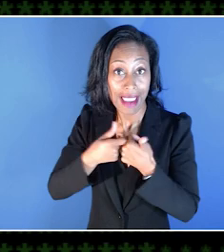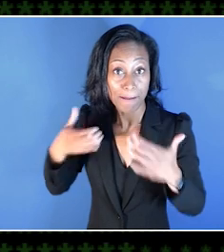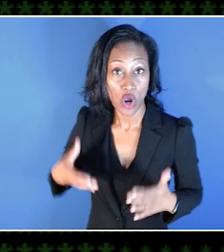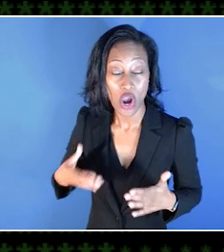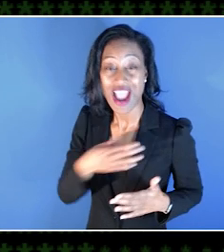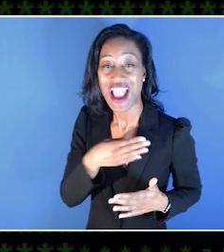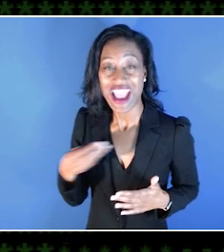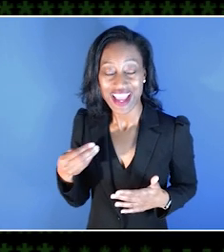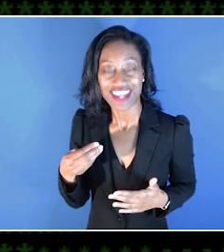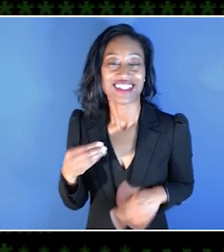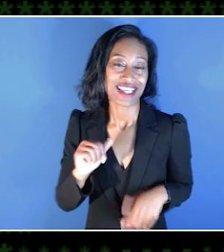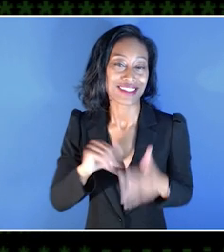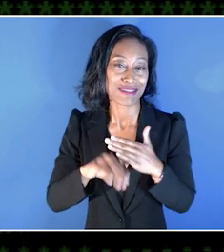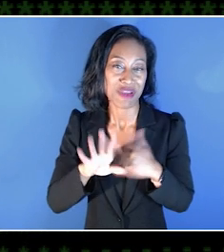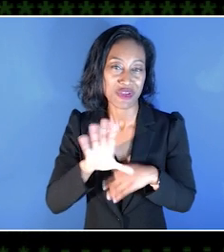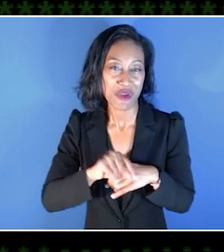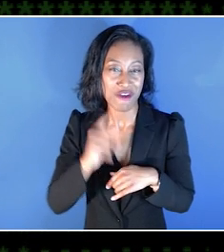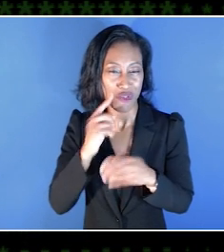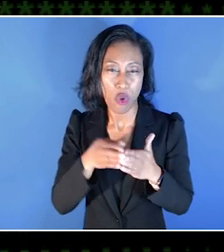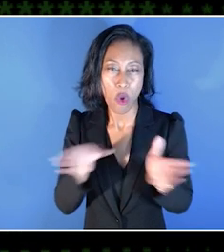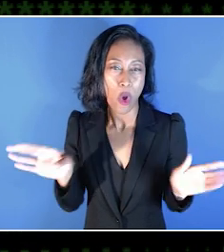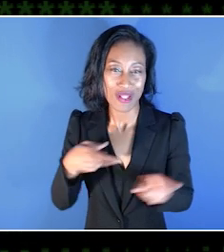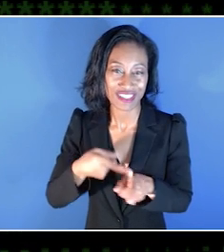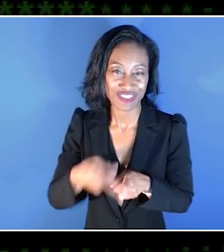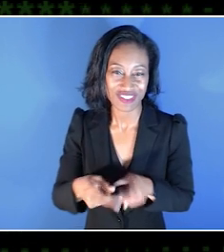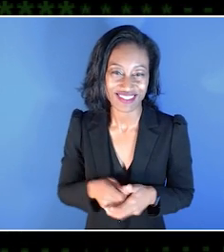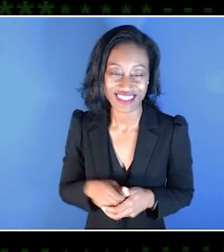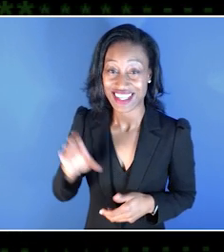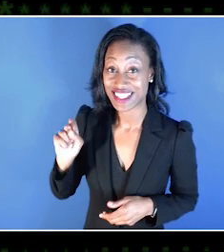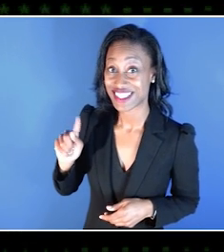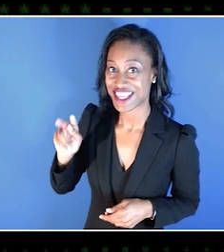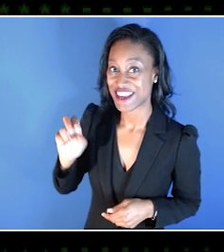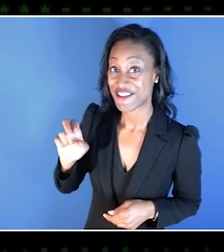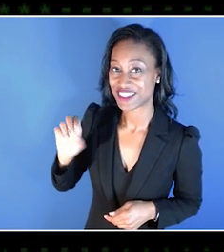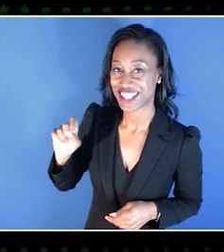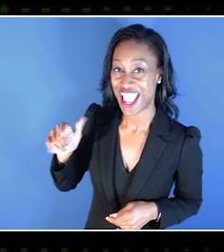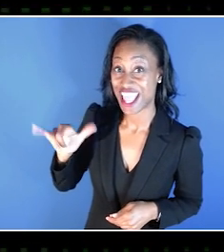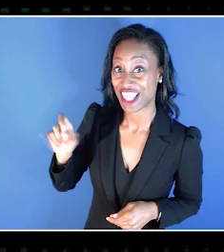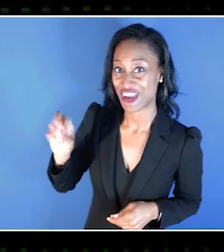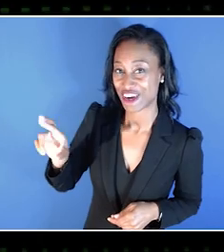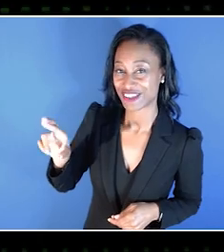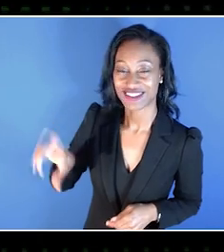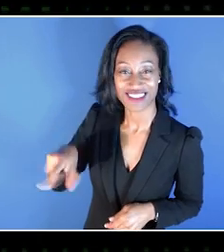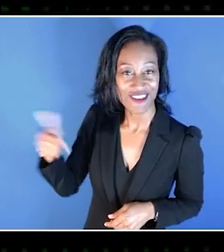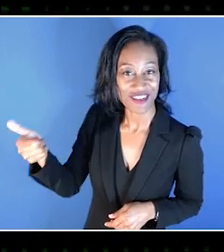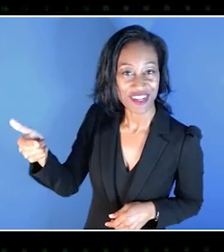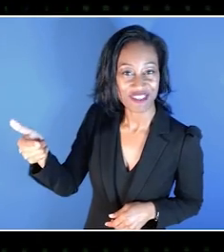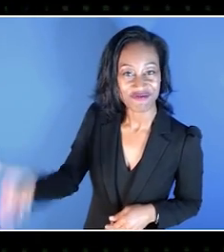and an accessibility consultant for the entire industry. It's Steve Saylor. Over to you, Steve.